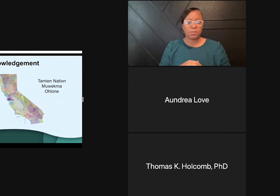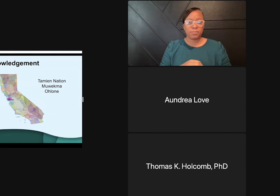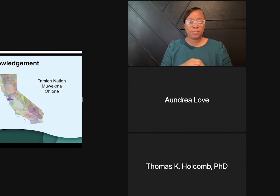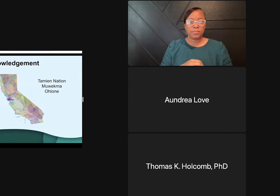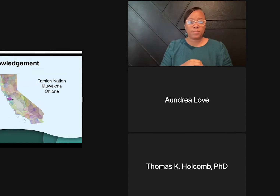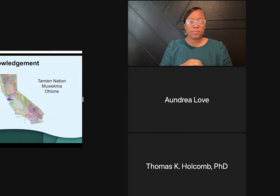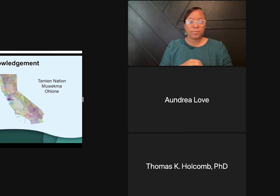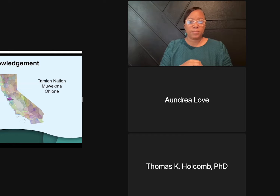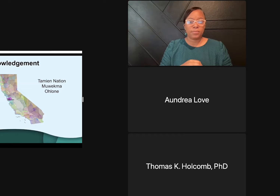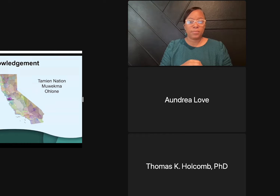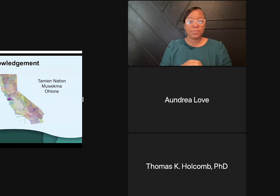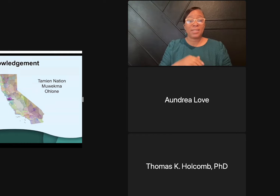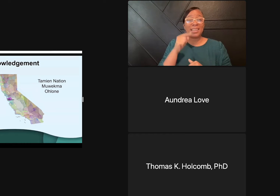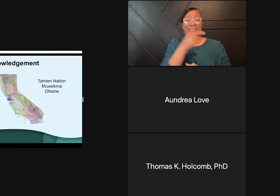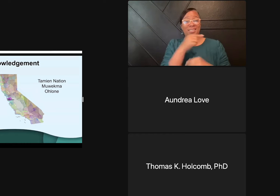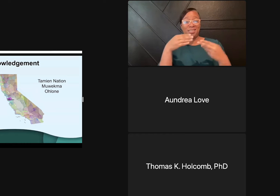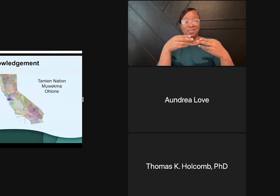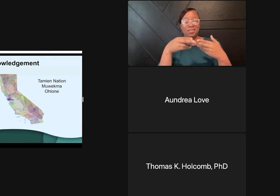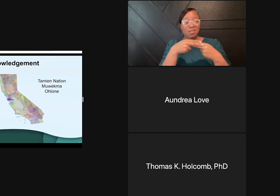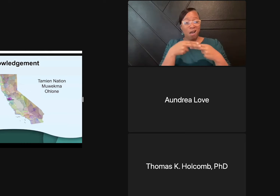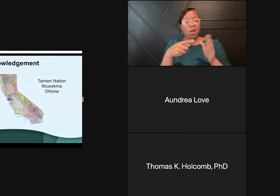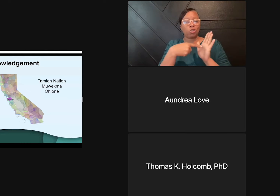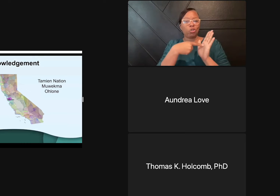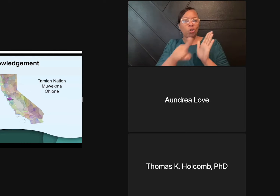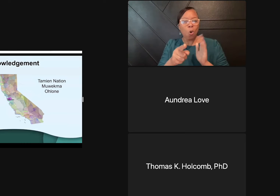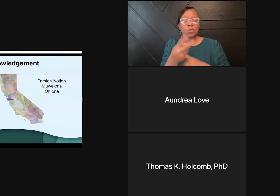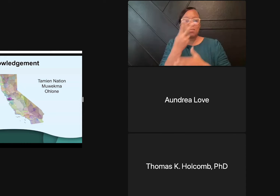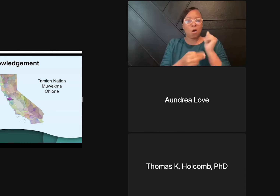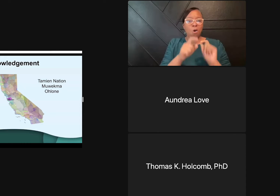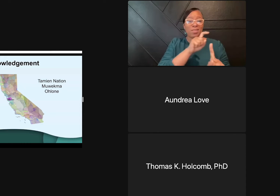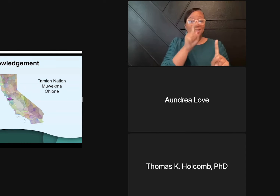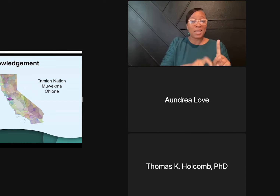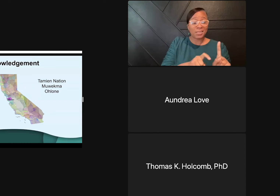Their experience in those communities must be honored.